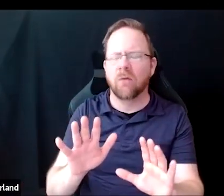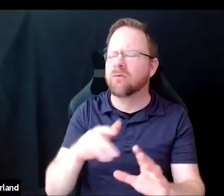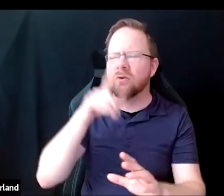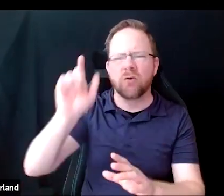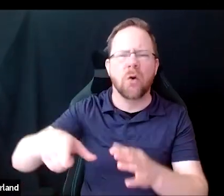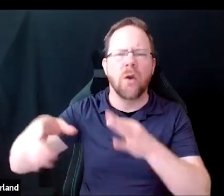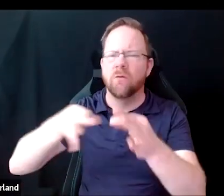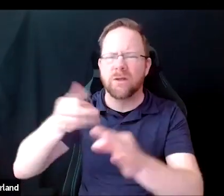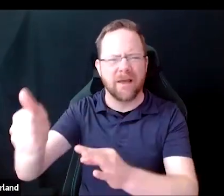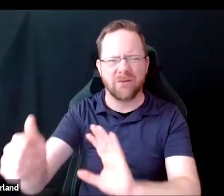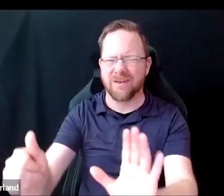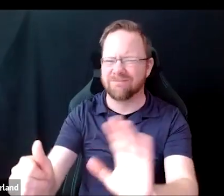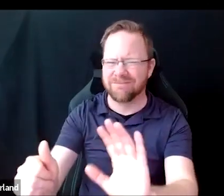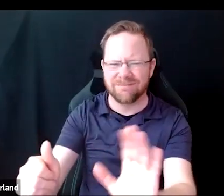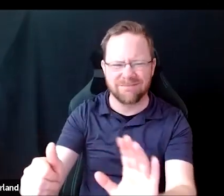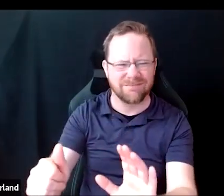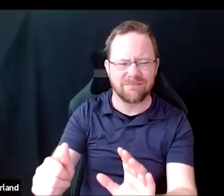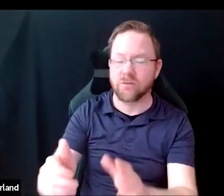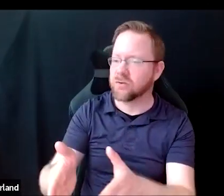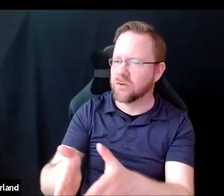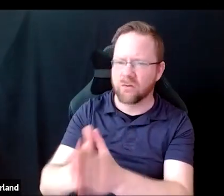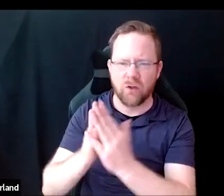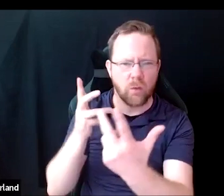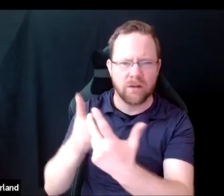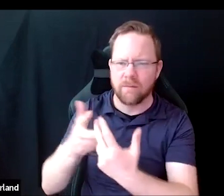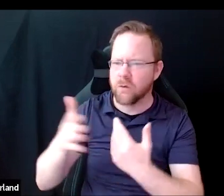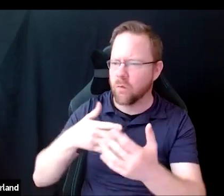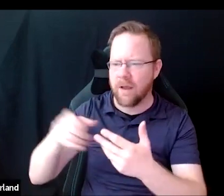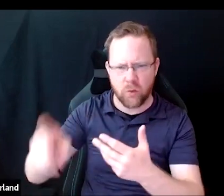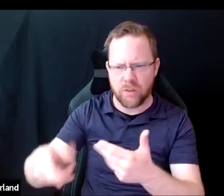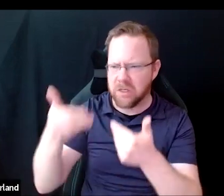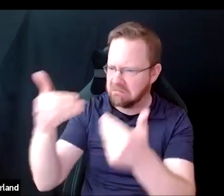just request the accommodations that you need.